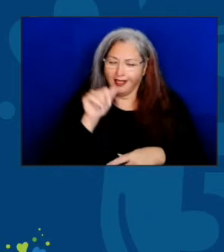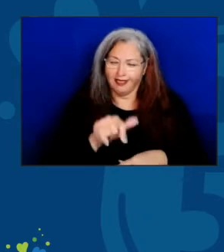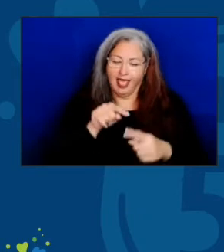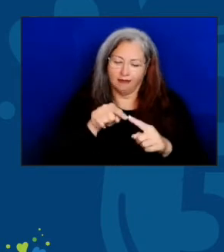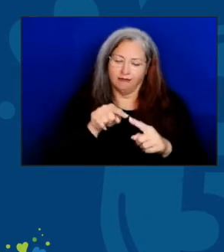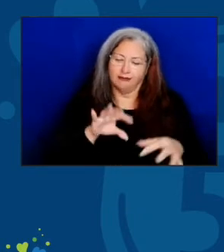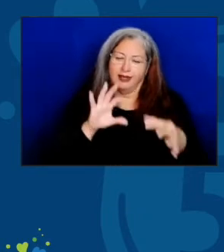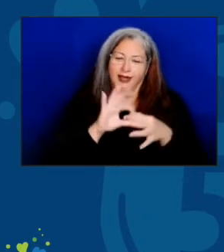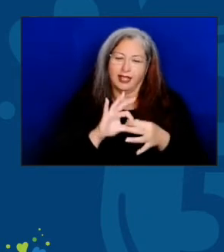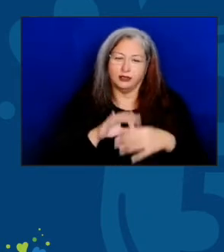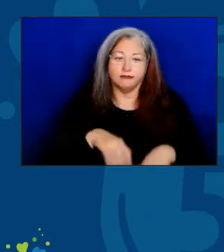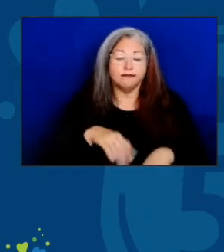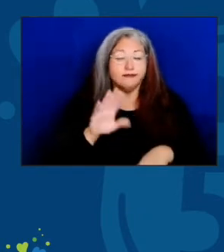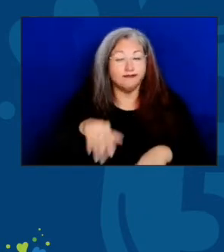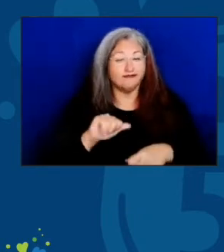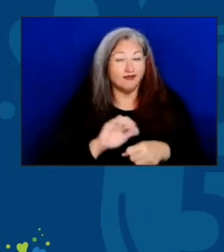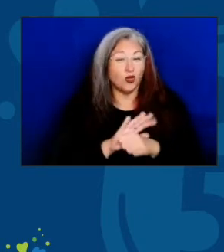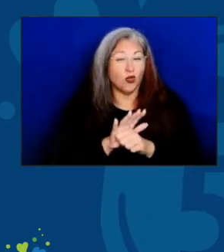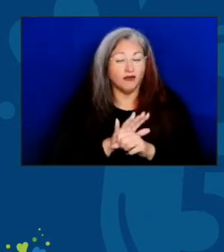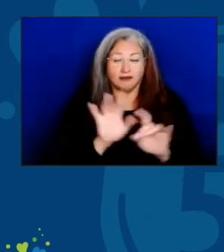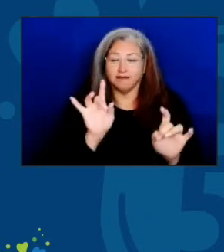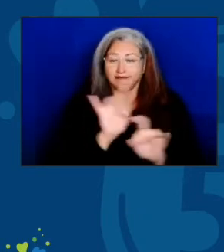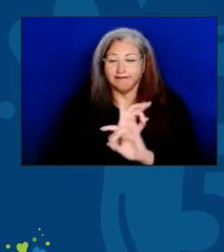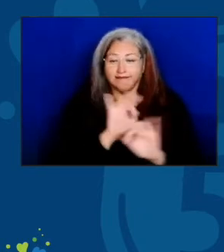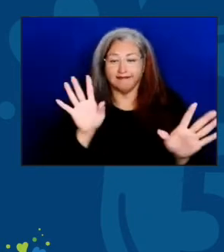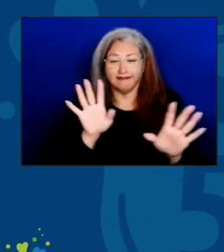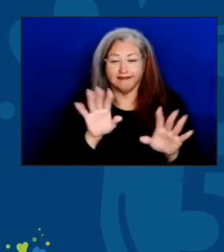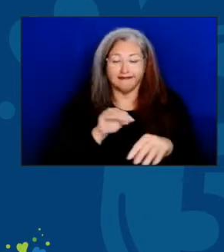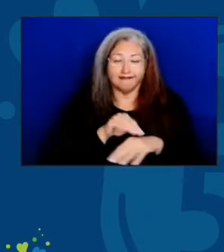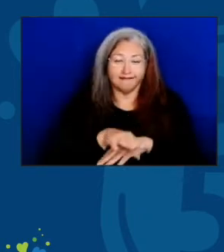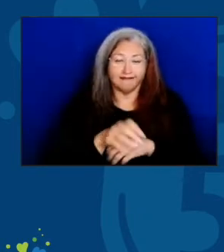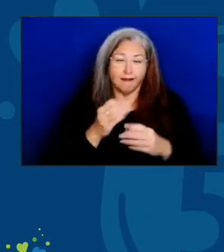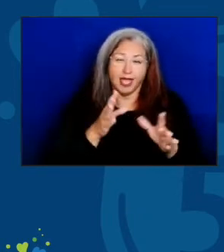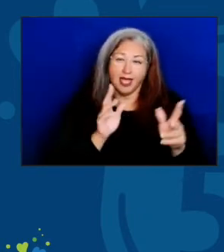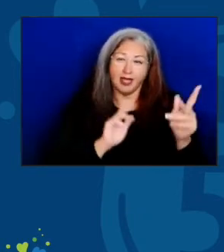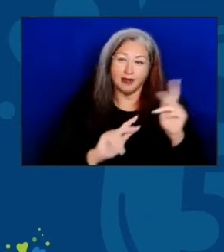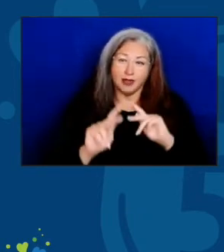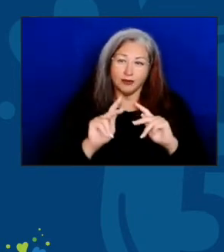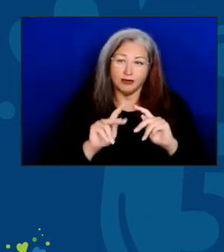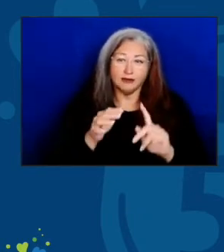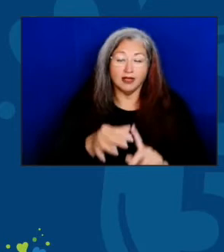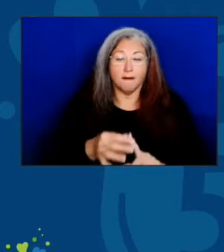COVID has been devastating for so many of us and particularly hard on those